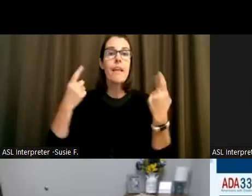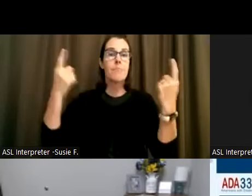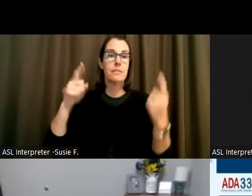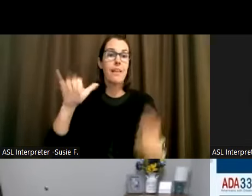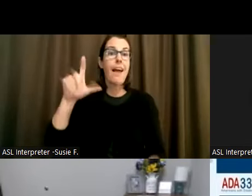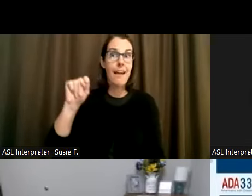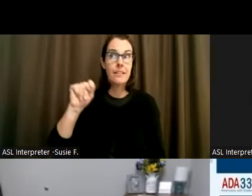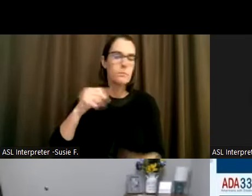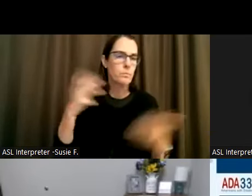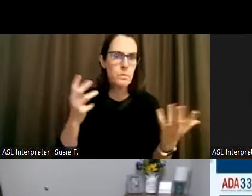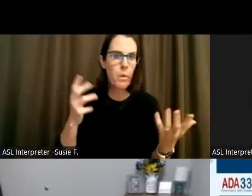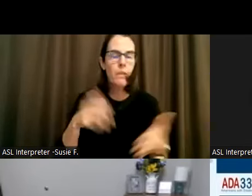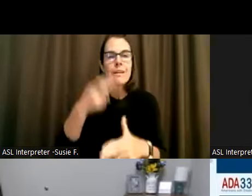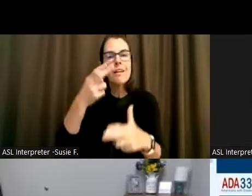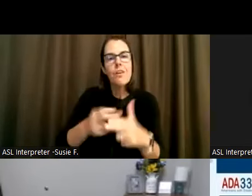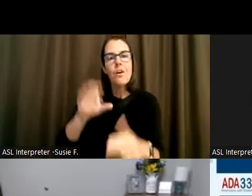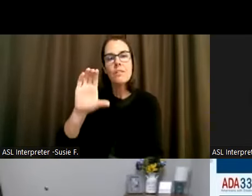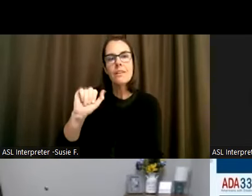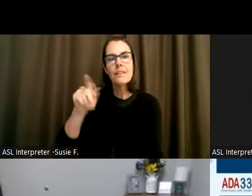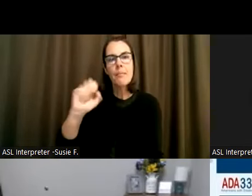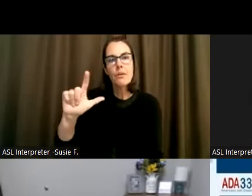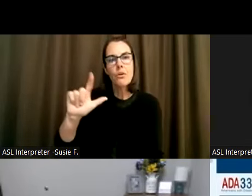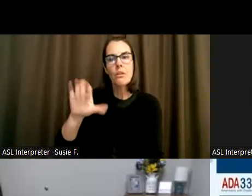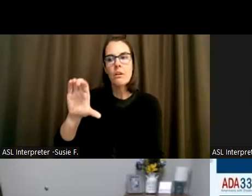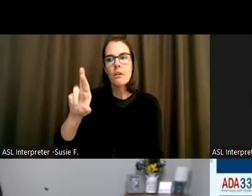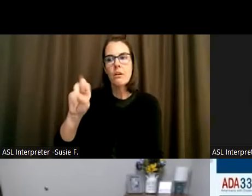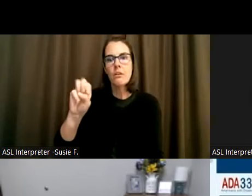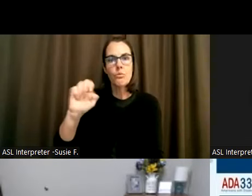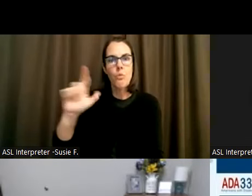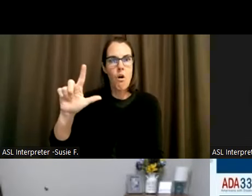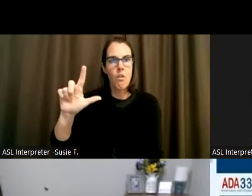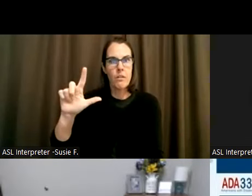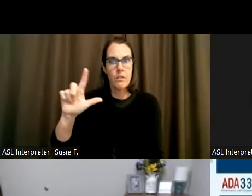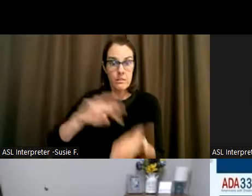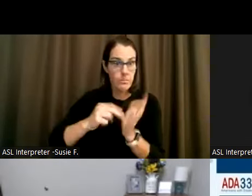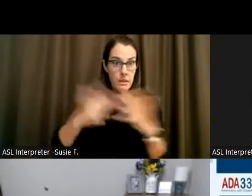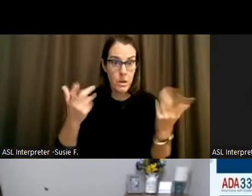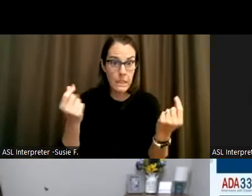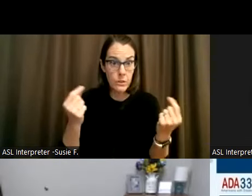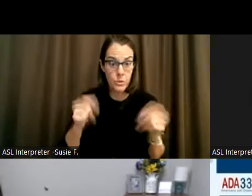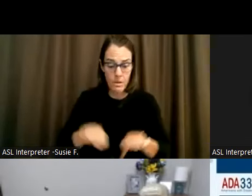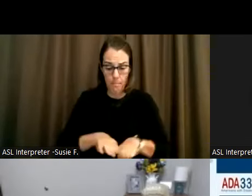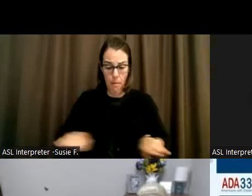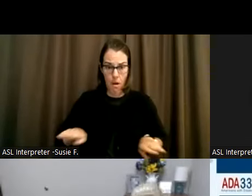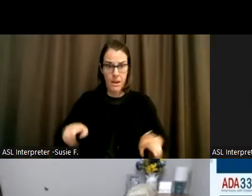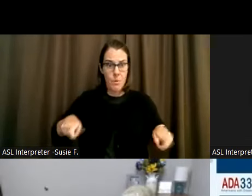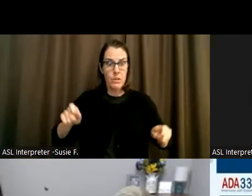And they climbed up the Capitol steps and they put aside their wheelchairs and and other devices